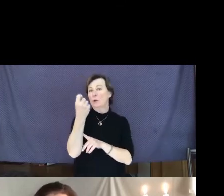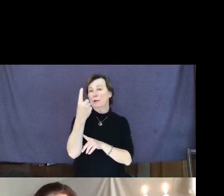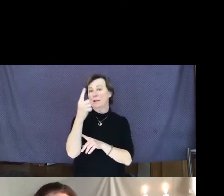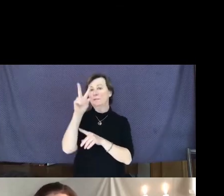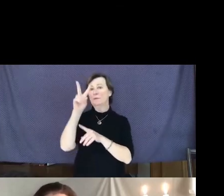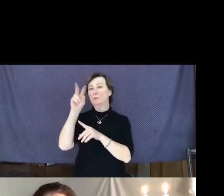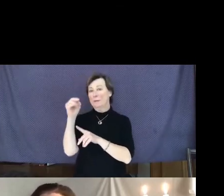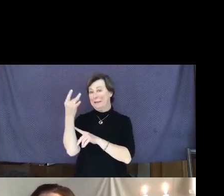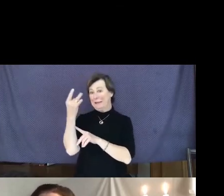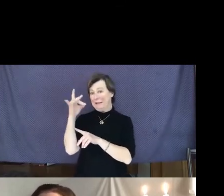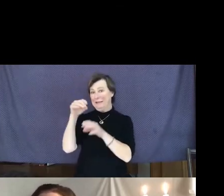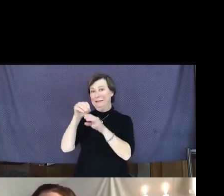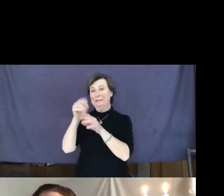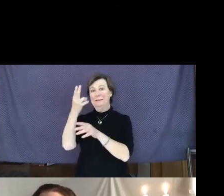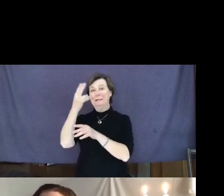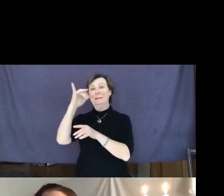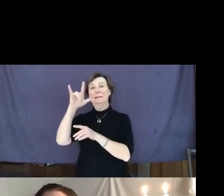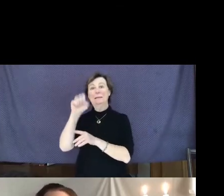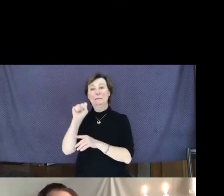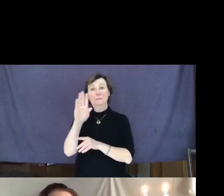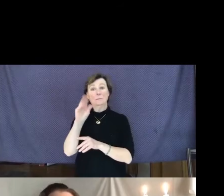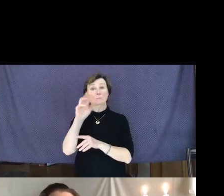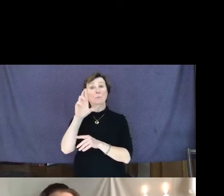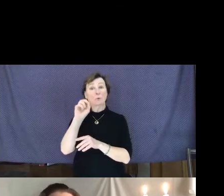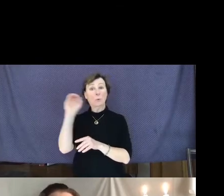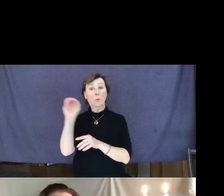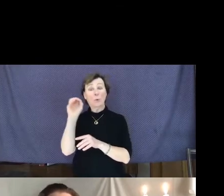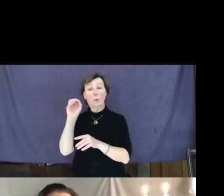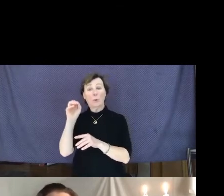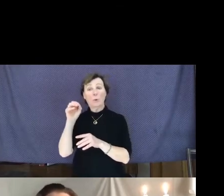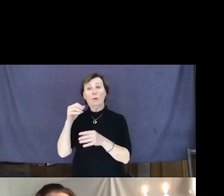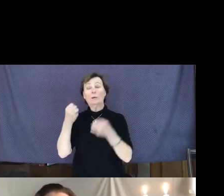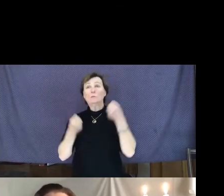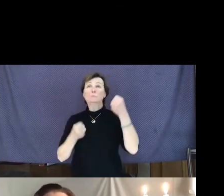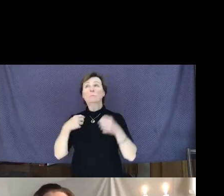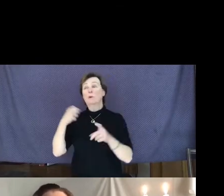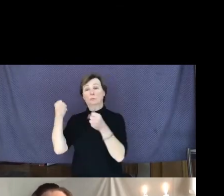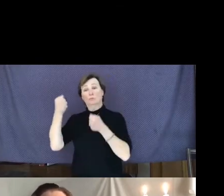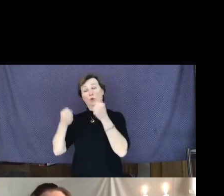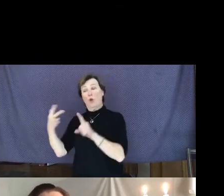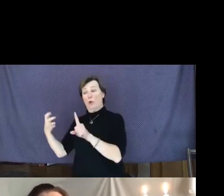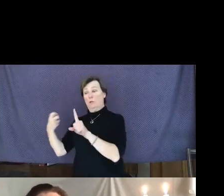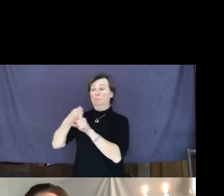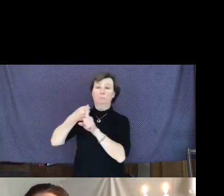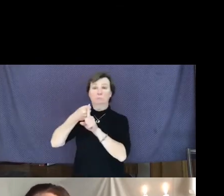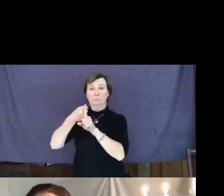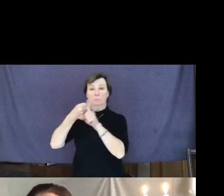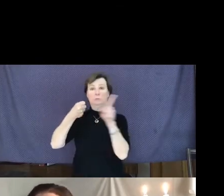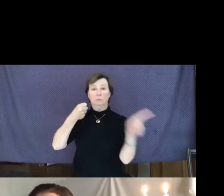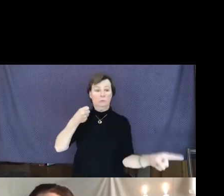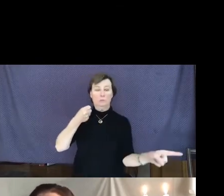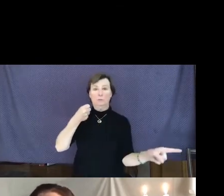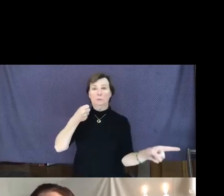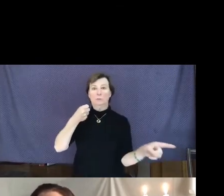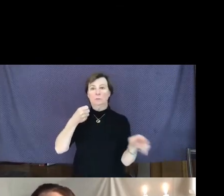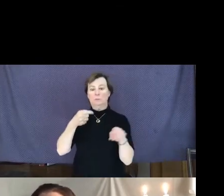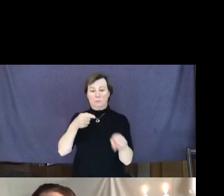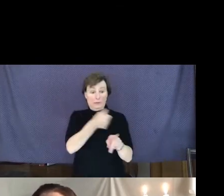Oregon, after being struck by a car. He was a Holocaust survivor who, after